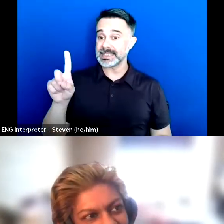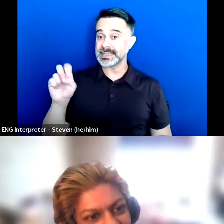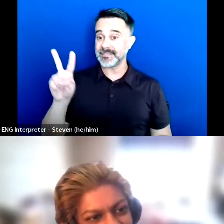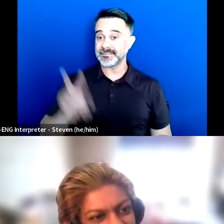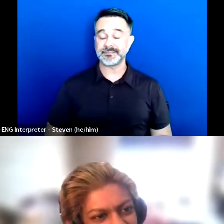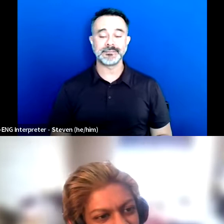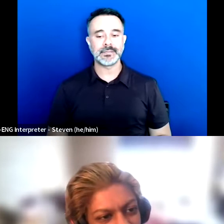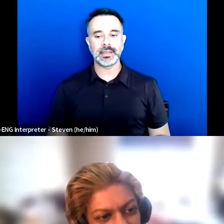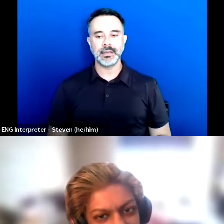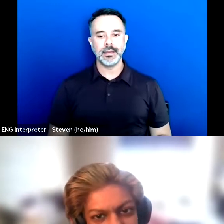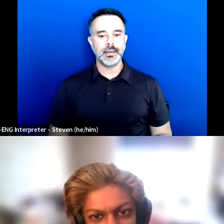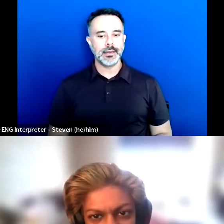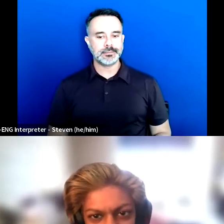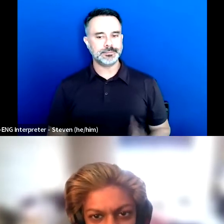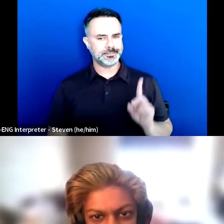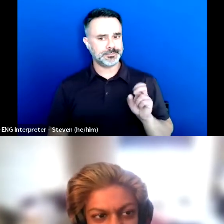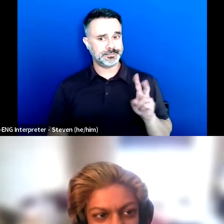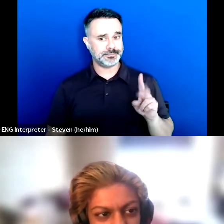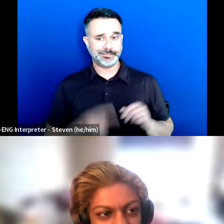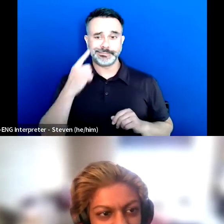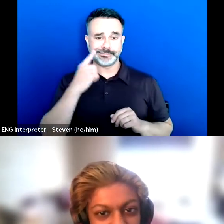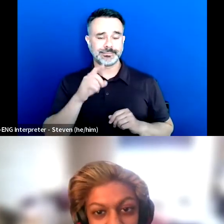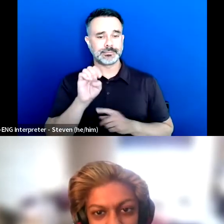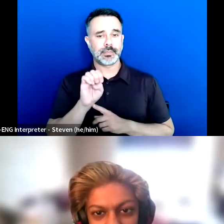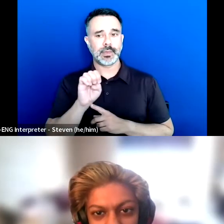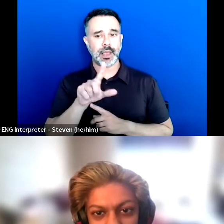Yeah I think Eliza really spoke to a lot of it.